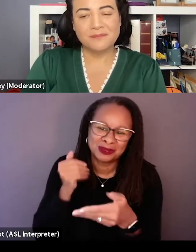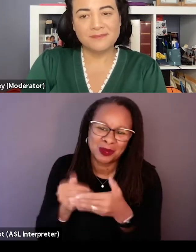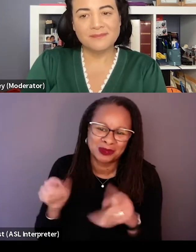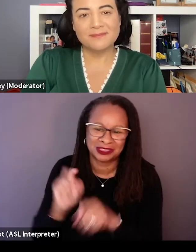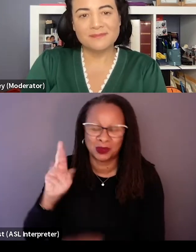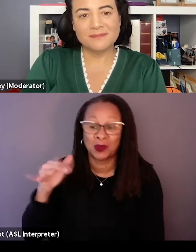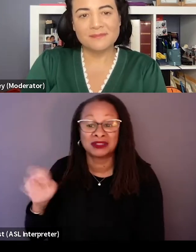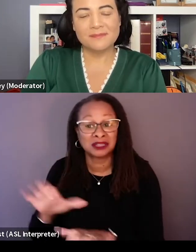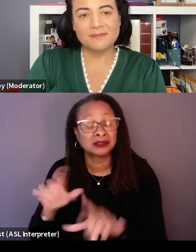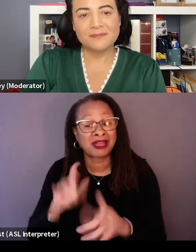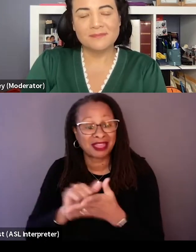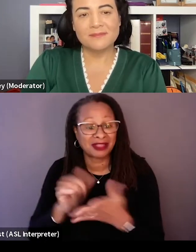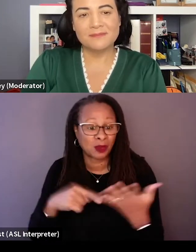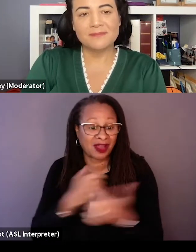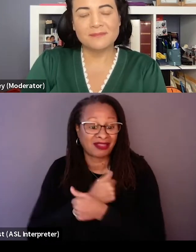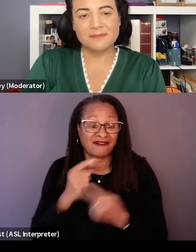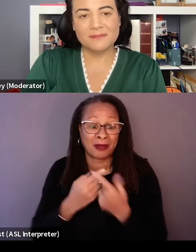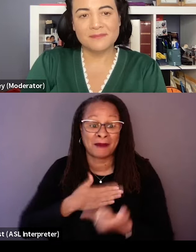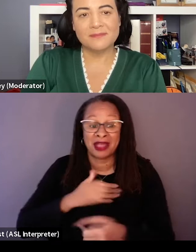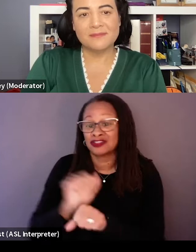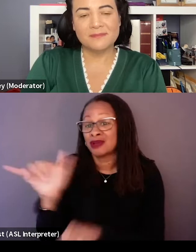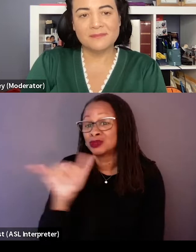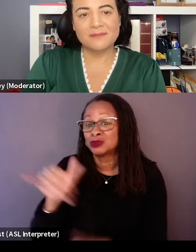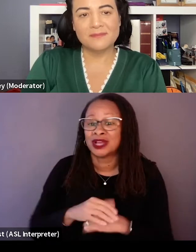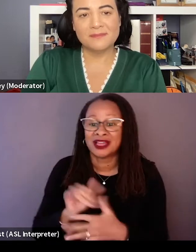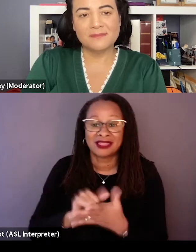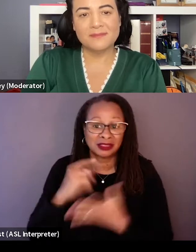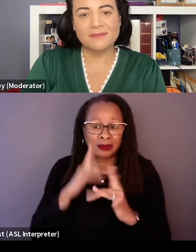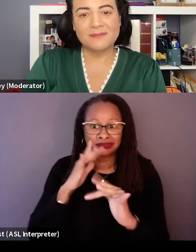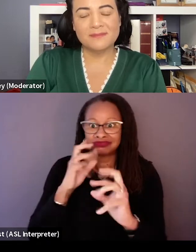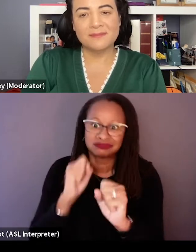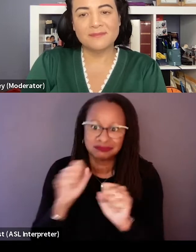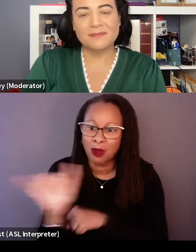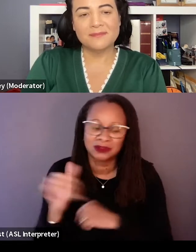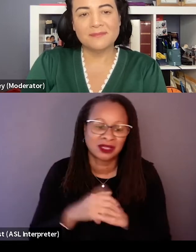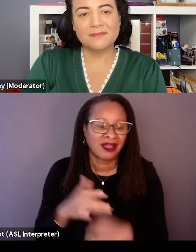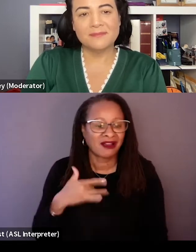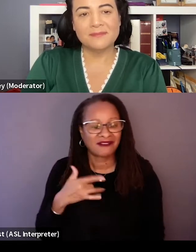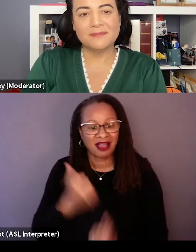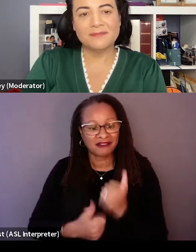but that's what I love about my job too. And so that is what drew it to me as well is I feel like every time we make a project,